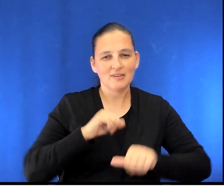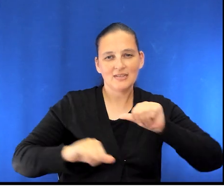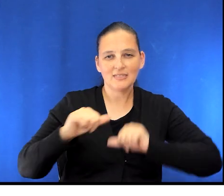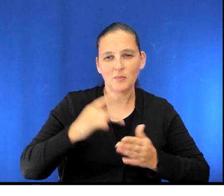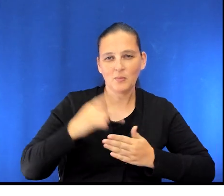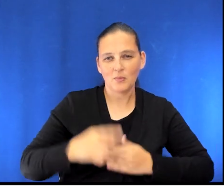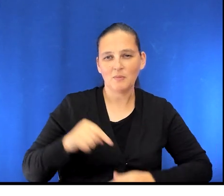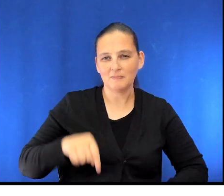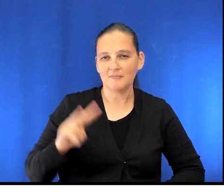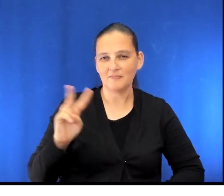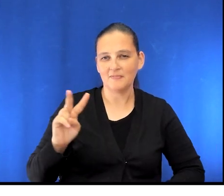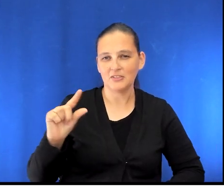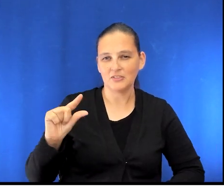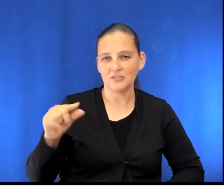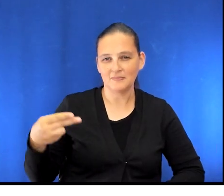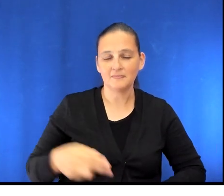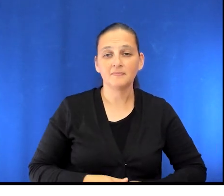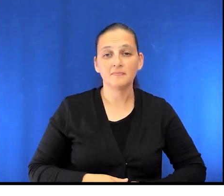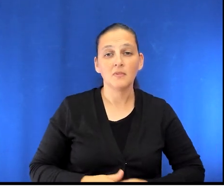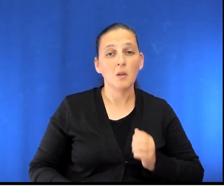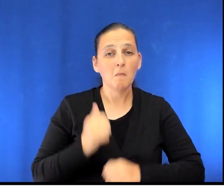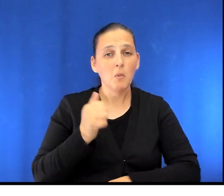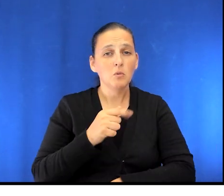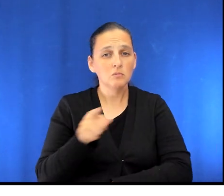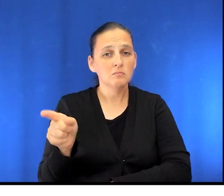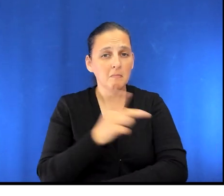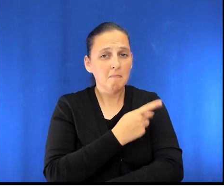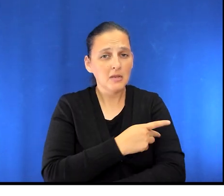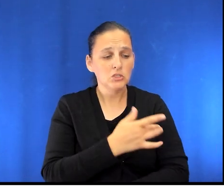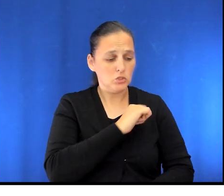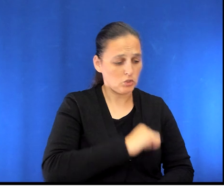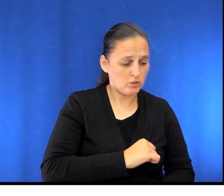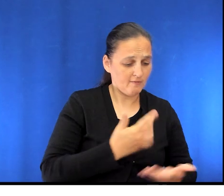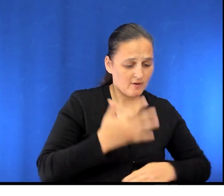Most patients can expect to go home within five days of their surgery. Once they're able to move